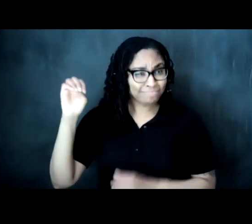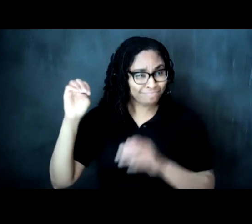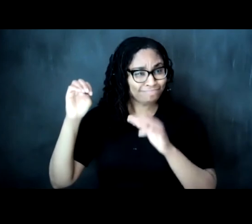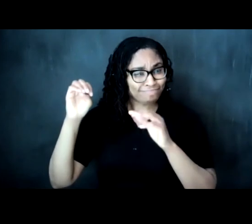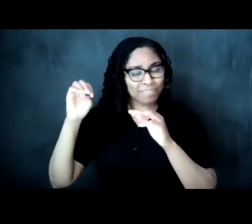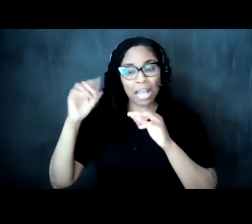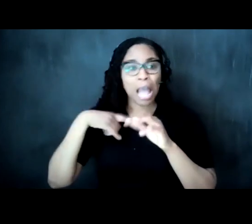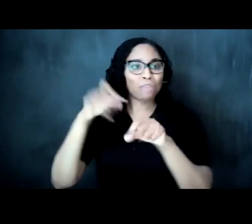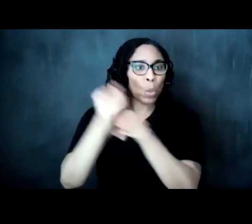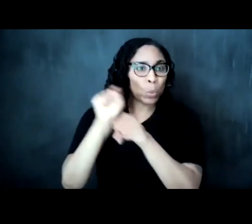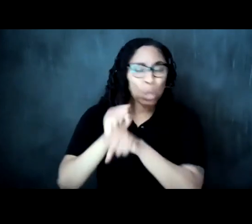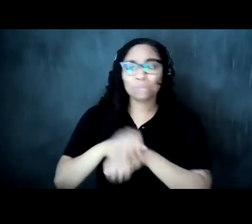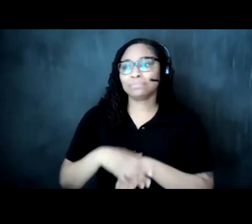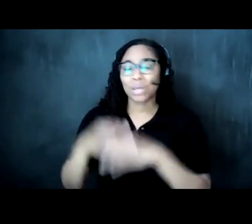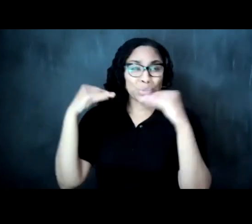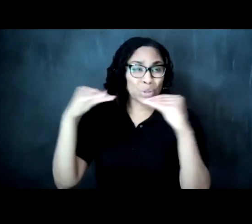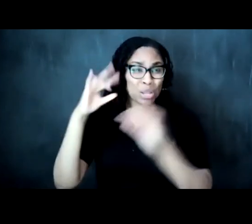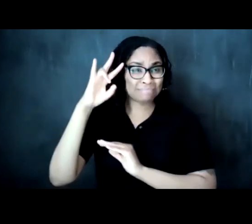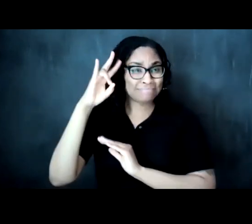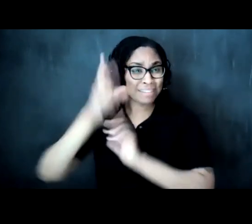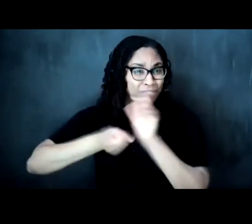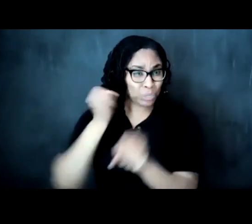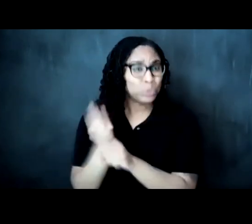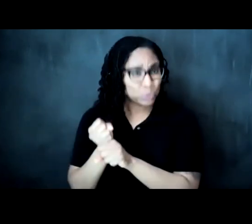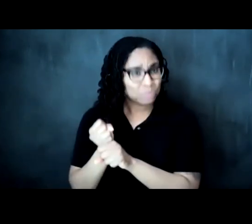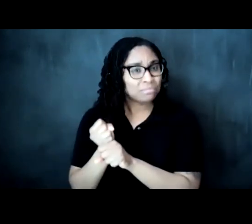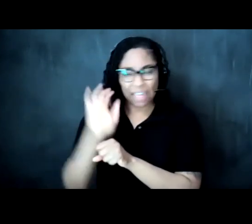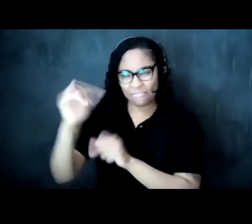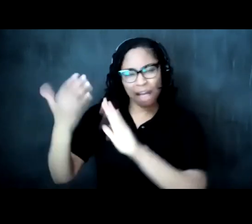and and as someone who cares a great deal about the community here i also raise